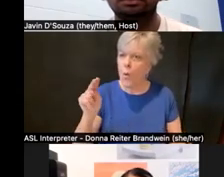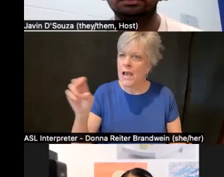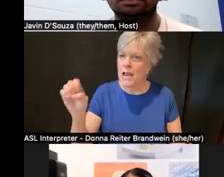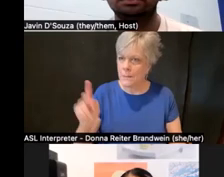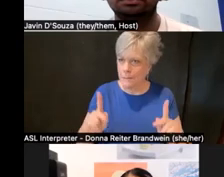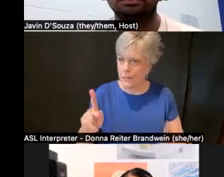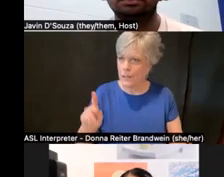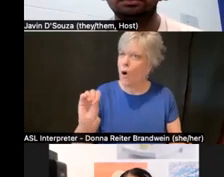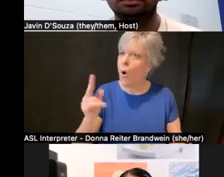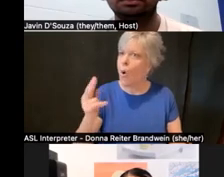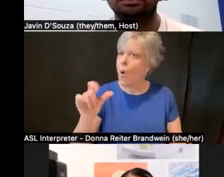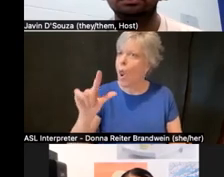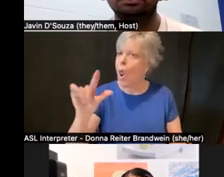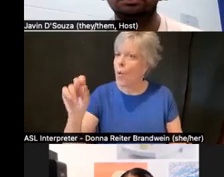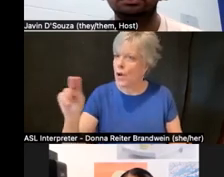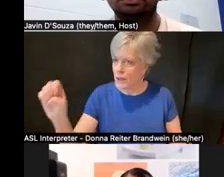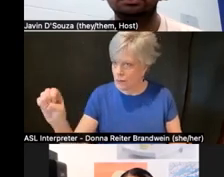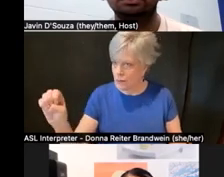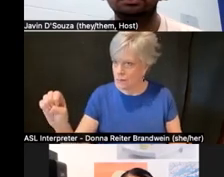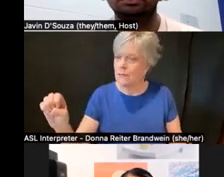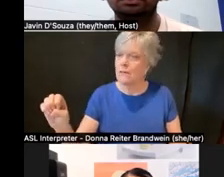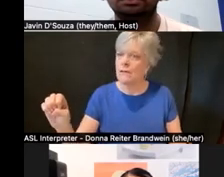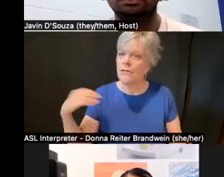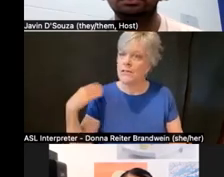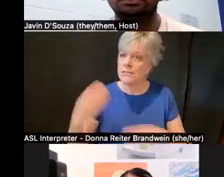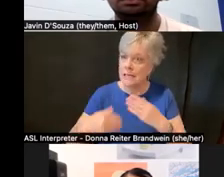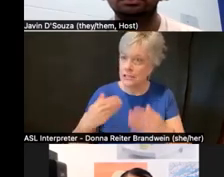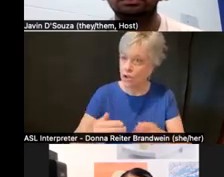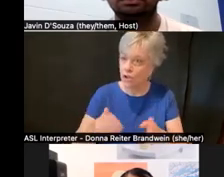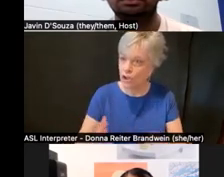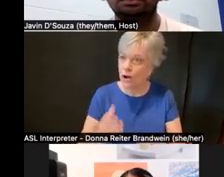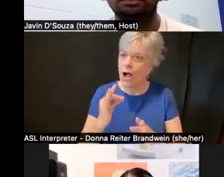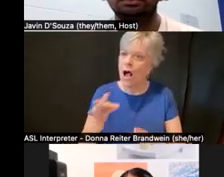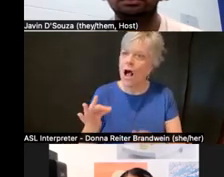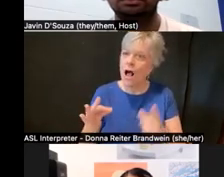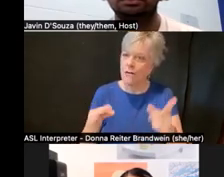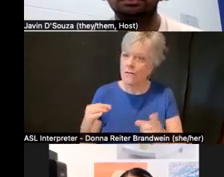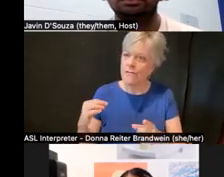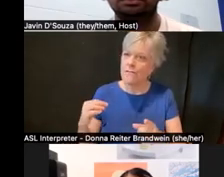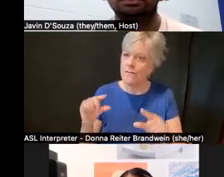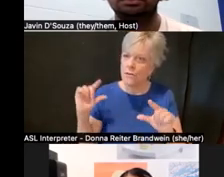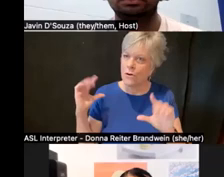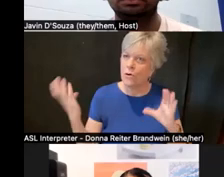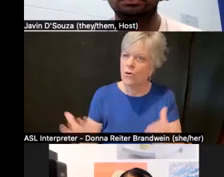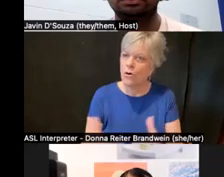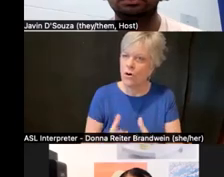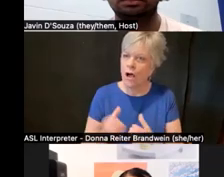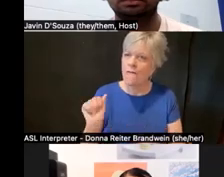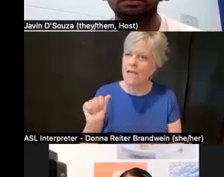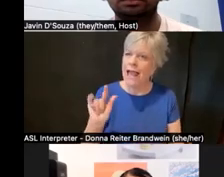the successor of the sovereign Verona Band of the Alameda County.